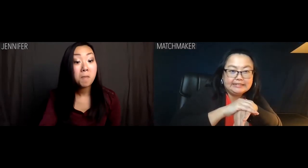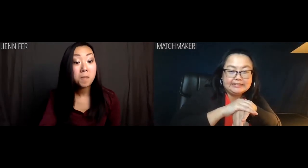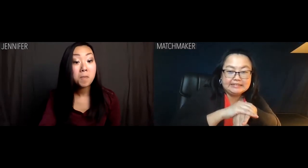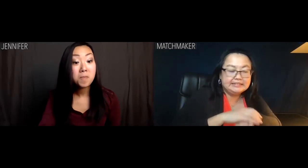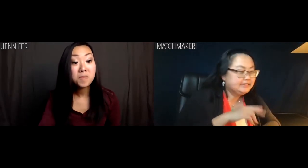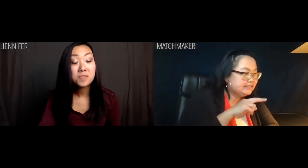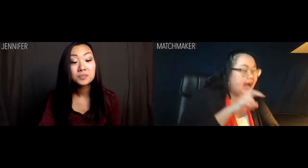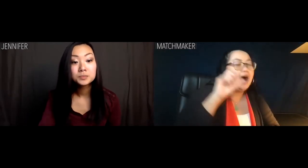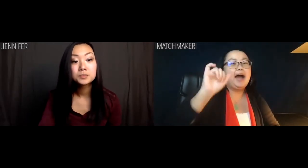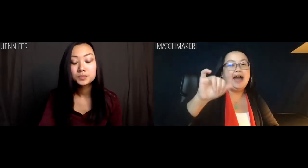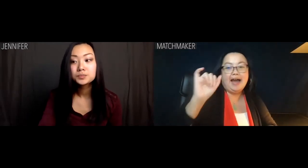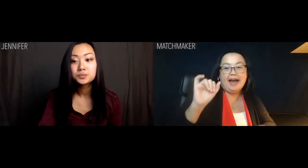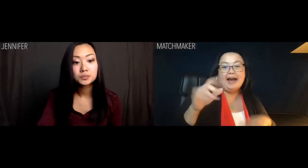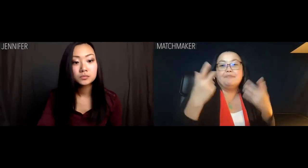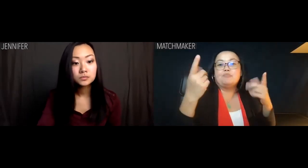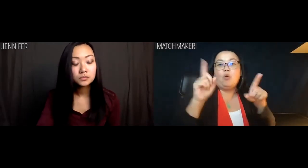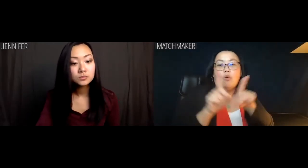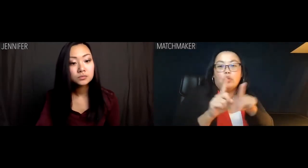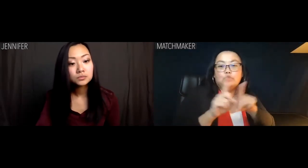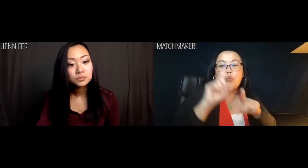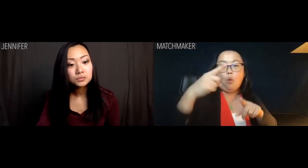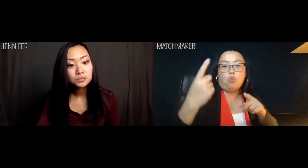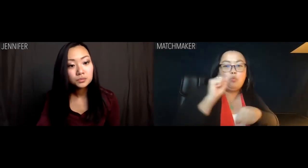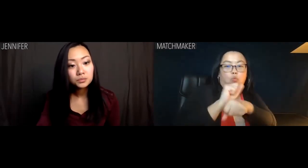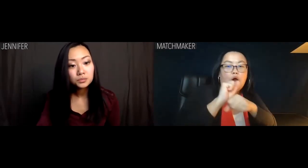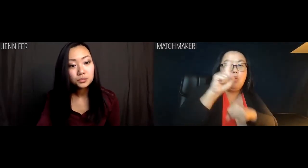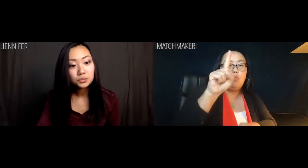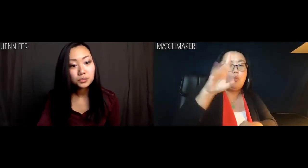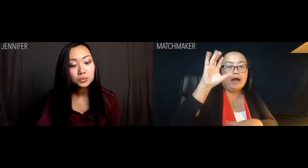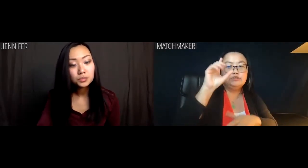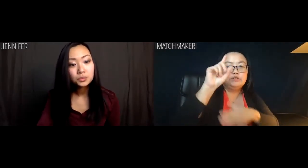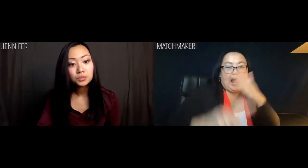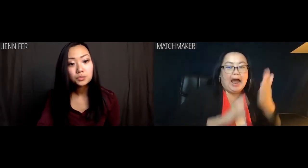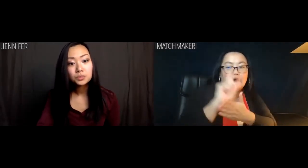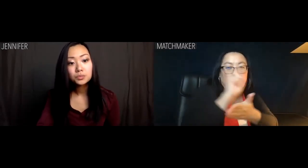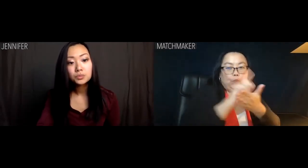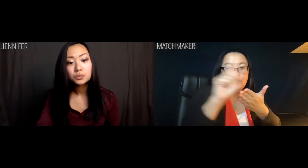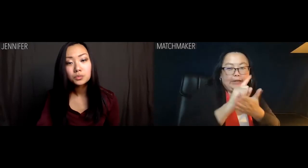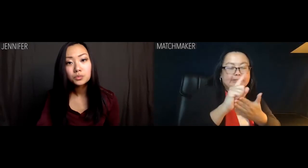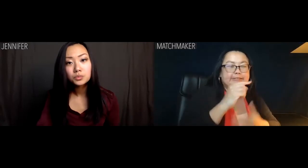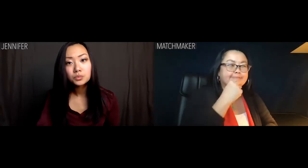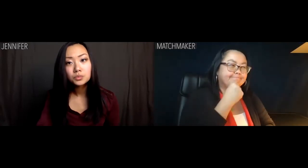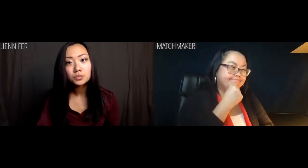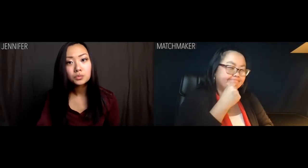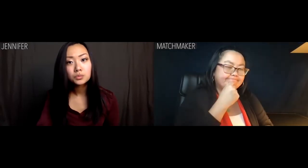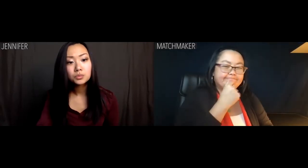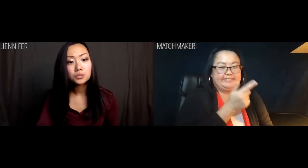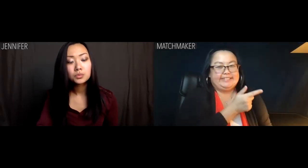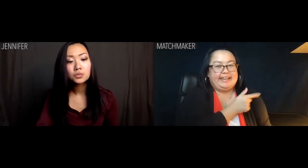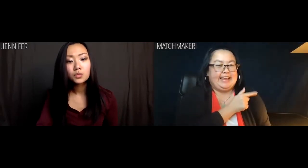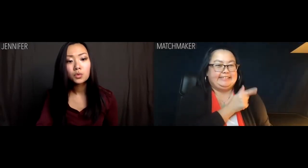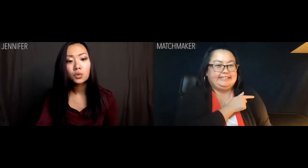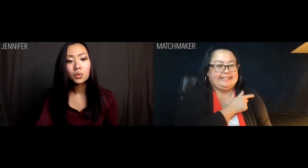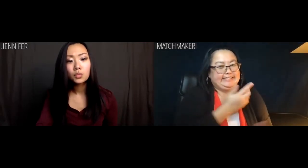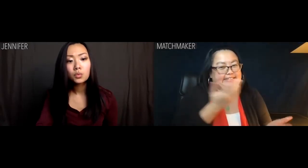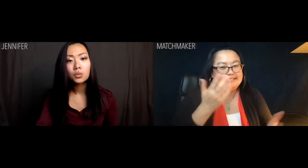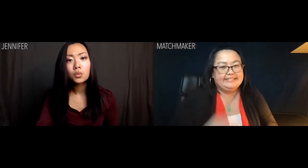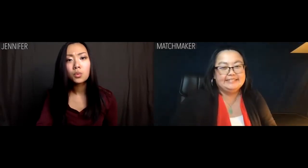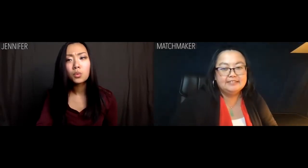Oh, but he only works one hundred hours a week. Too bad he's so lazy.